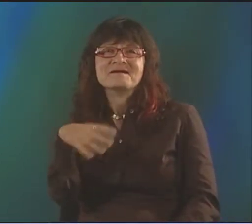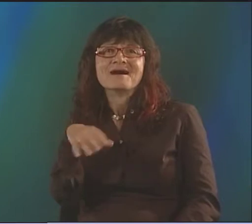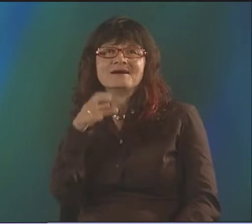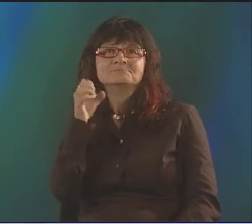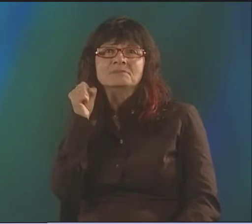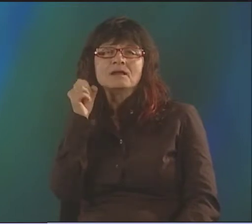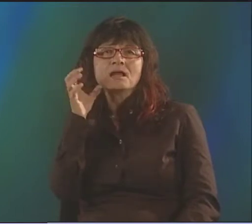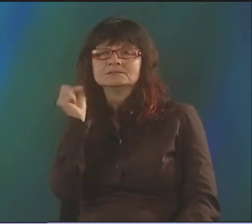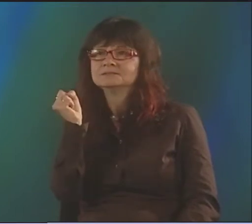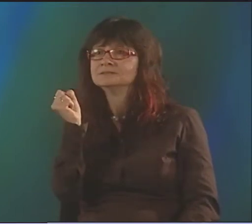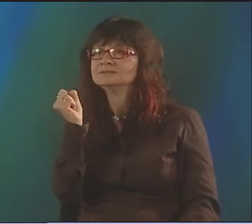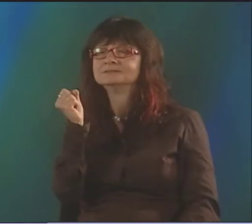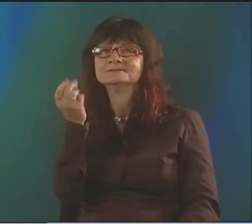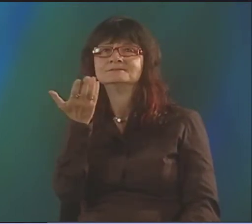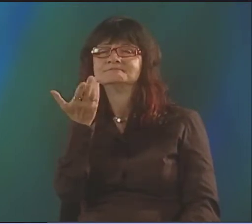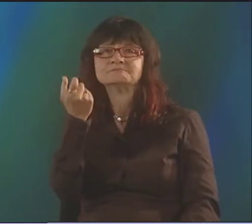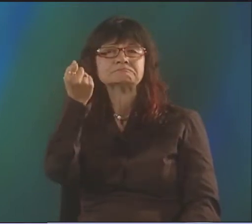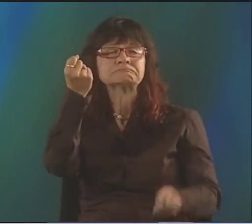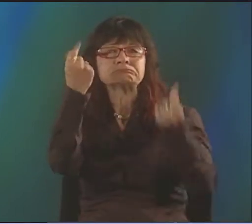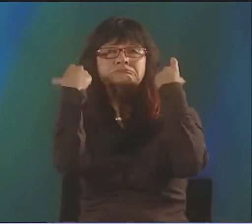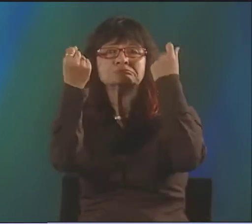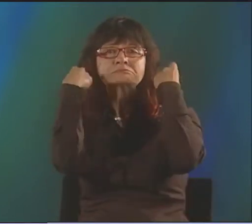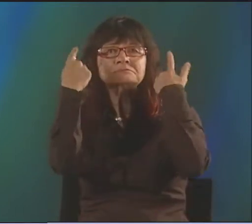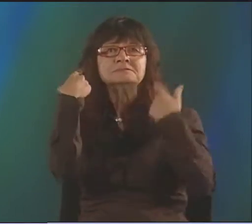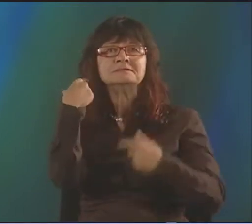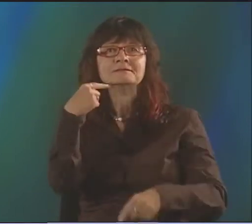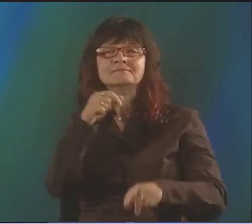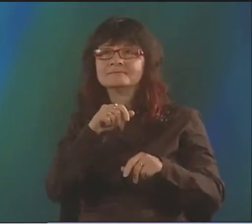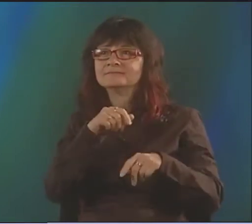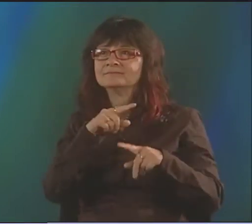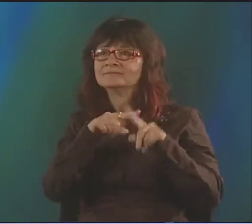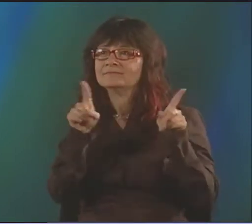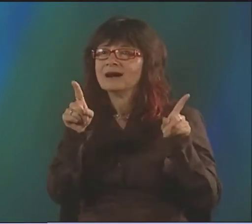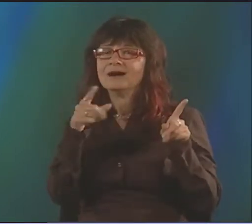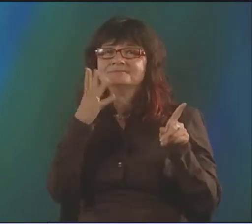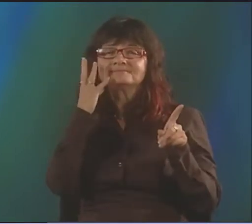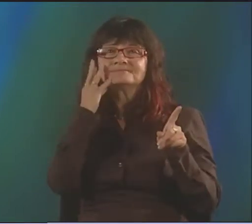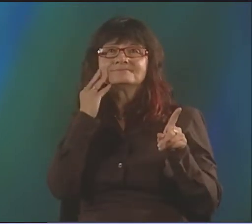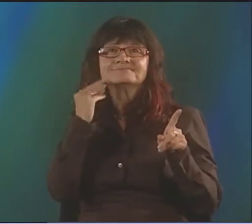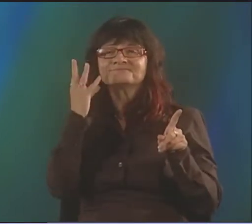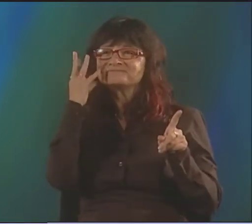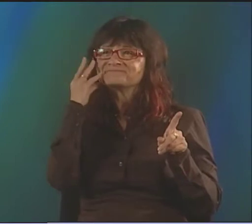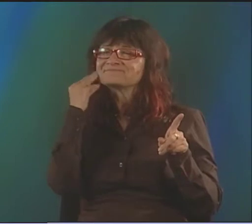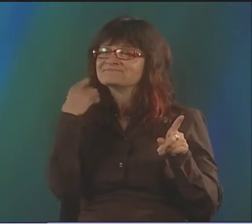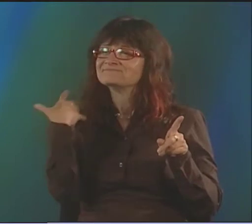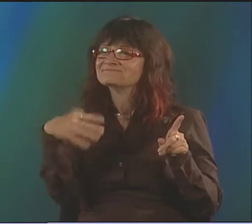WHOEVER IT WAS INTERPRETED HIS POETRY READING, AND IT WAS JUST AMAZING. I CAN'T SAY I UNDERSTOOD IT.